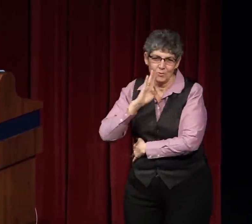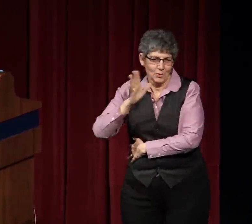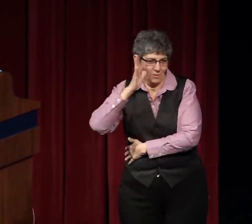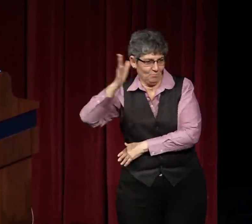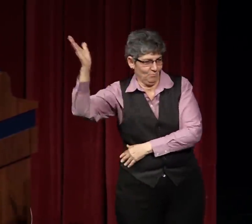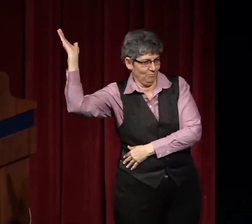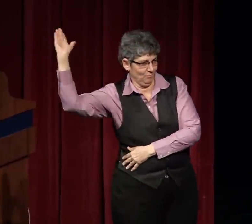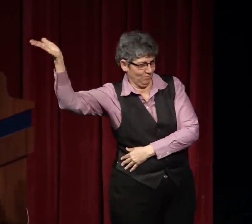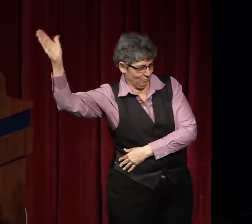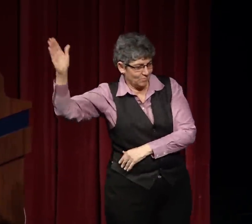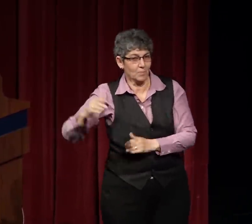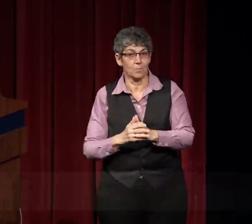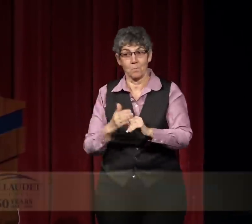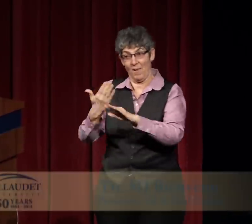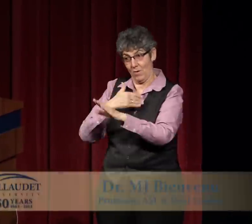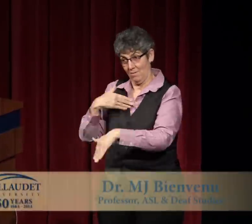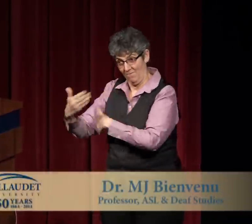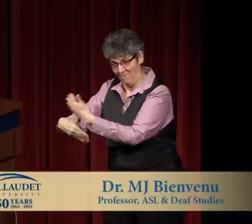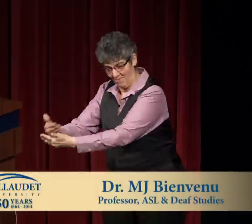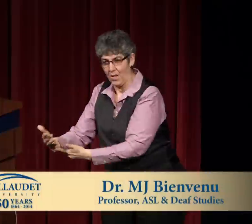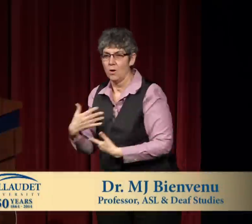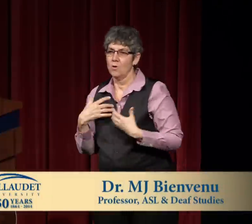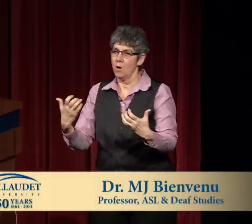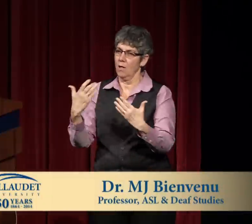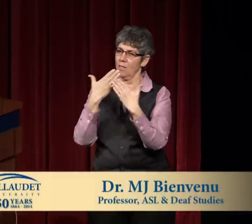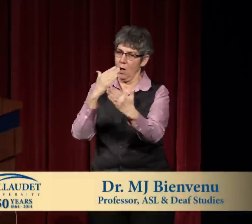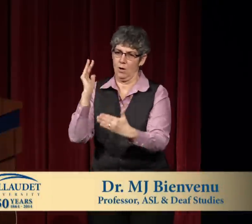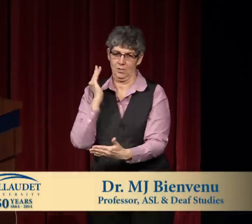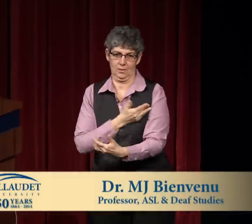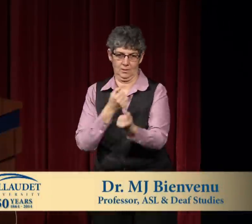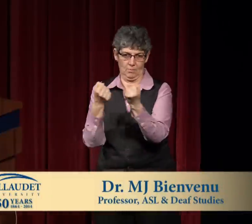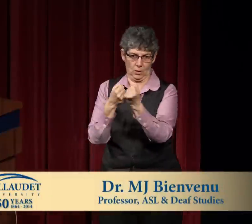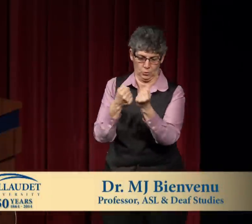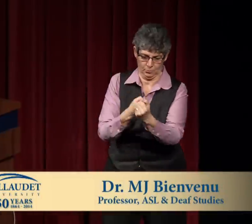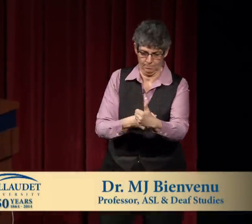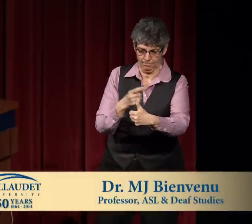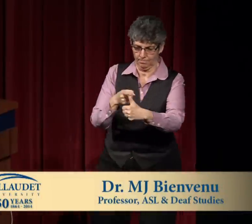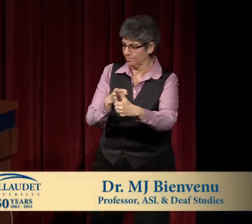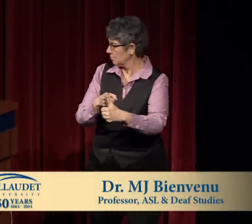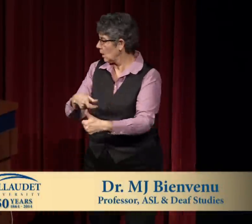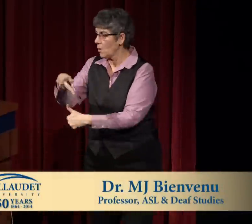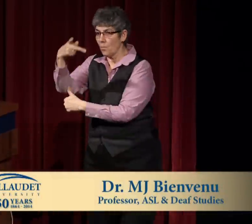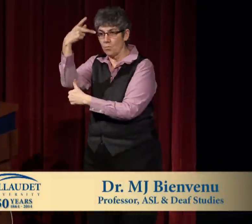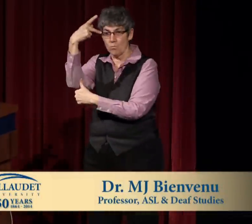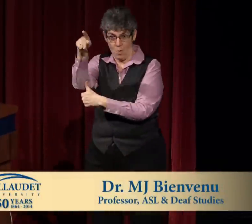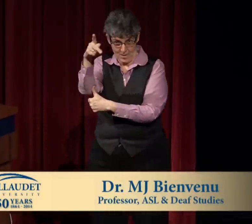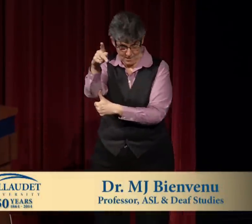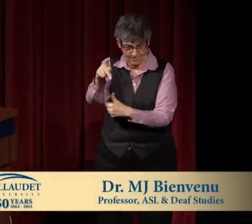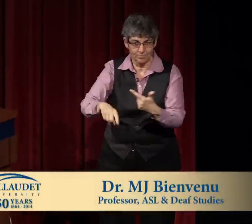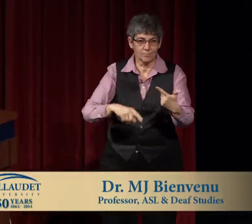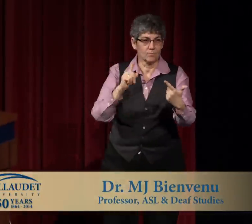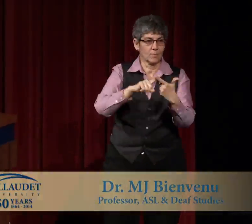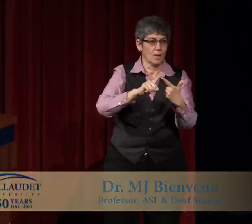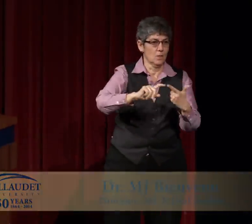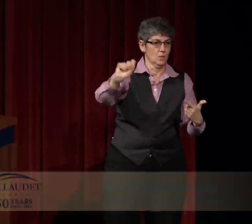sesquicentennial lectures this year. And this is our fifth. Before we go ahead, I really want to thank our sponsors.